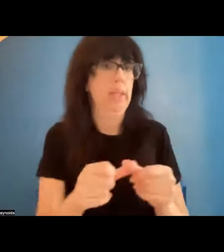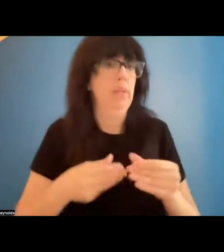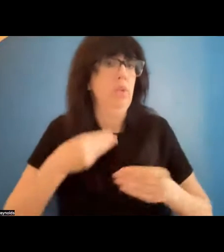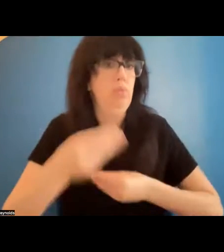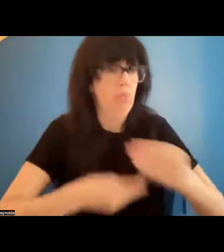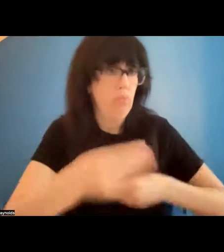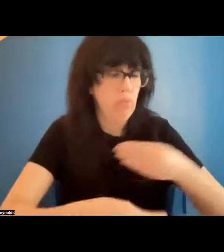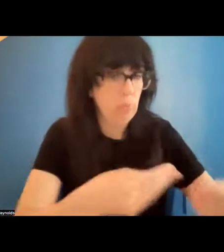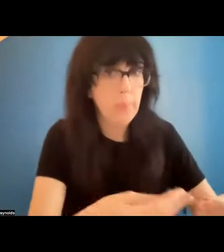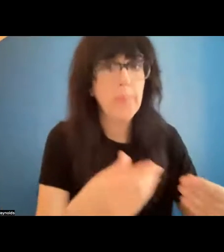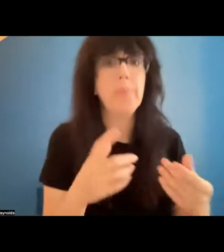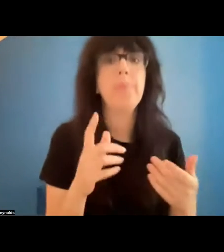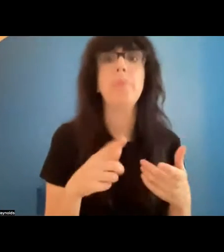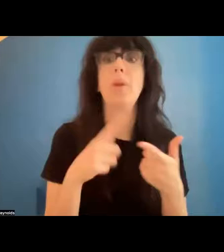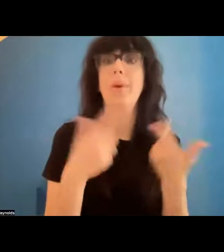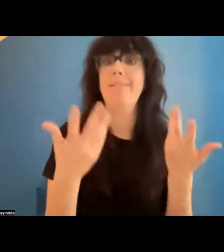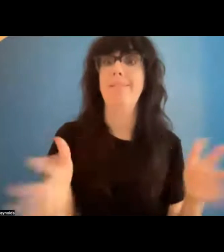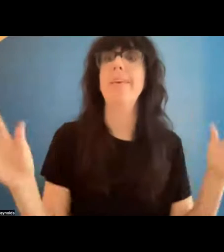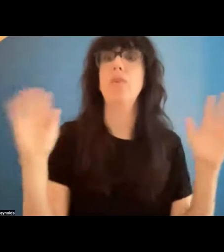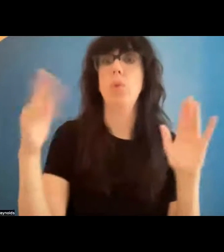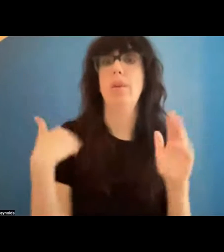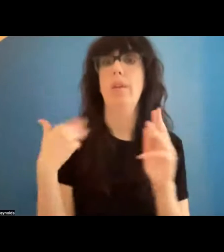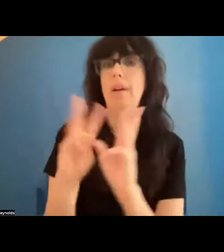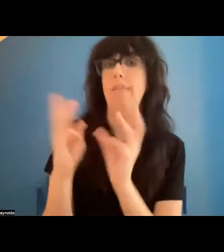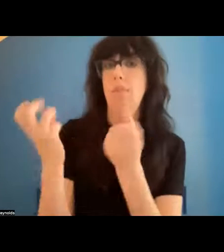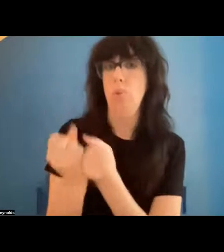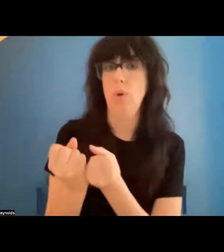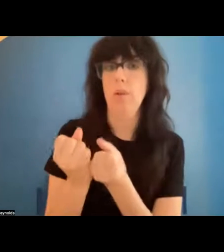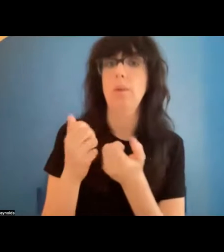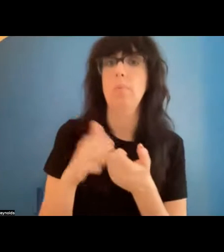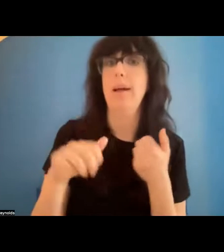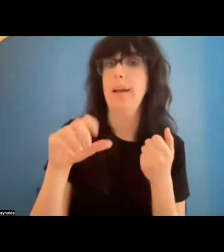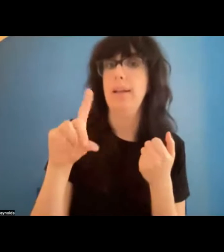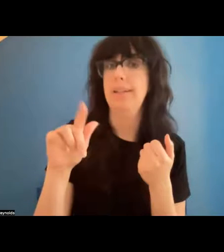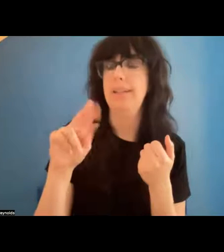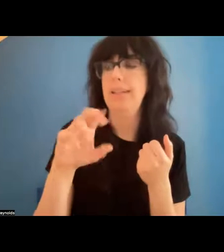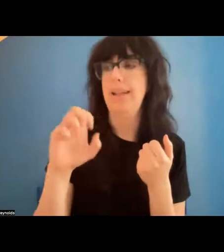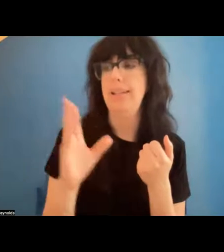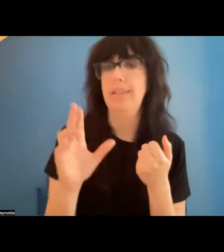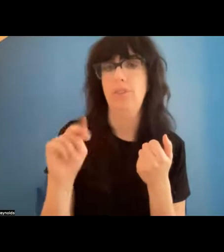, hosted by Dance/USA's archiving and preservation team entitled